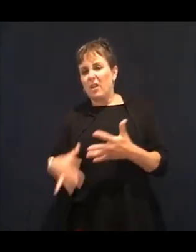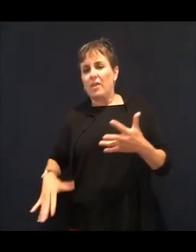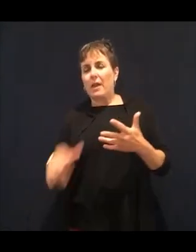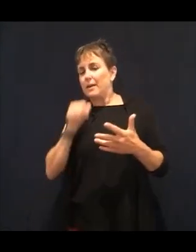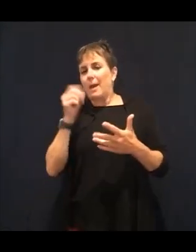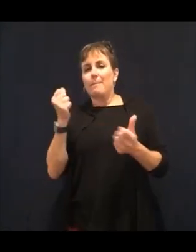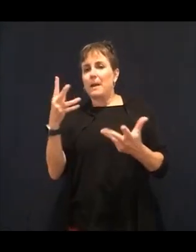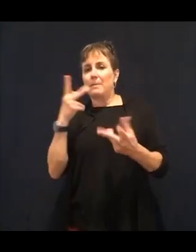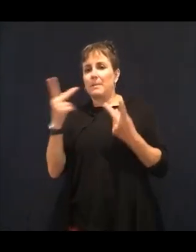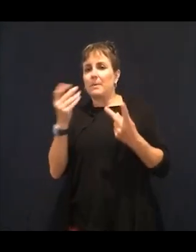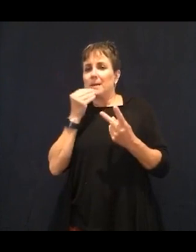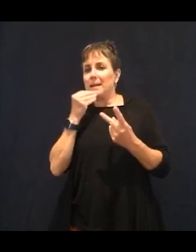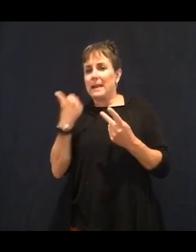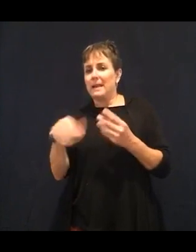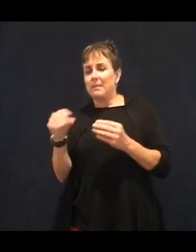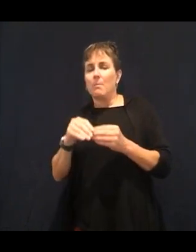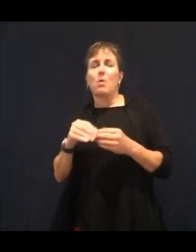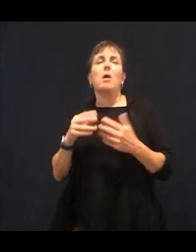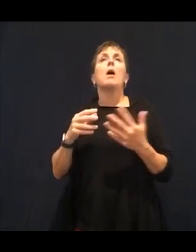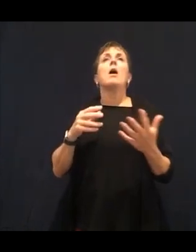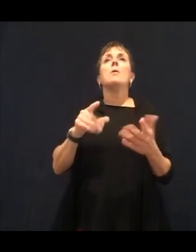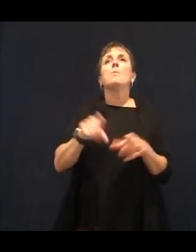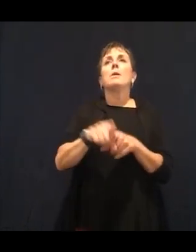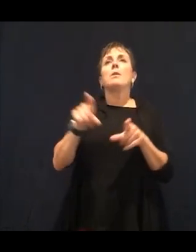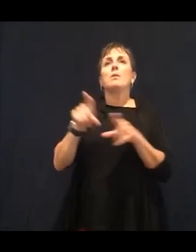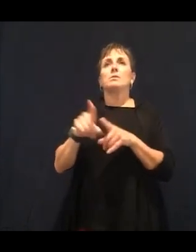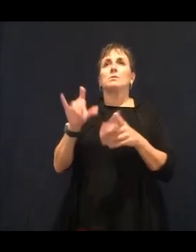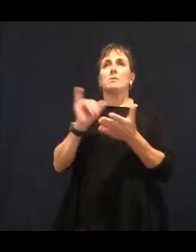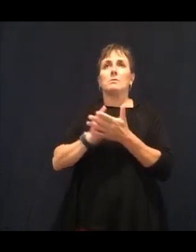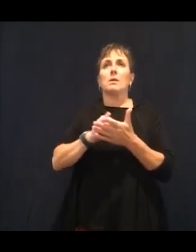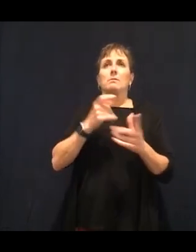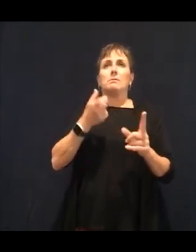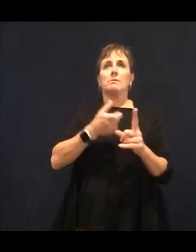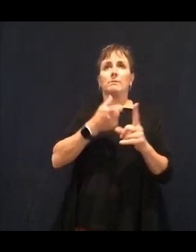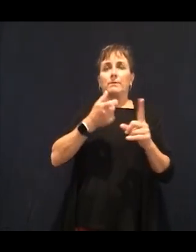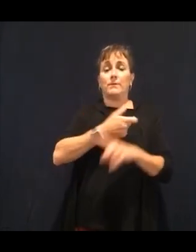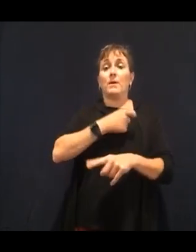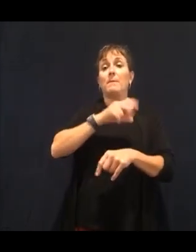So in making sure that we keep all of